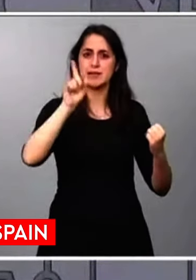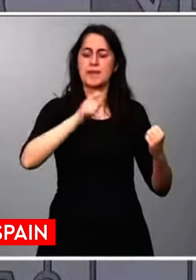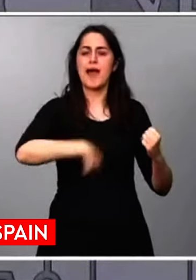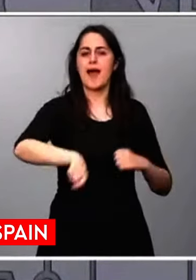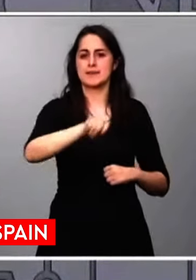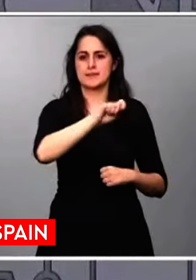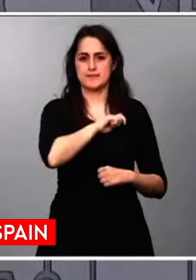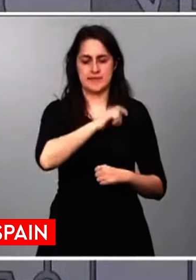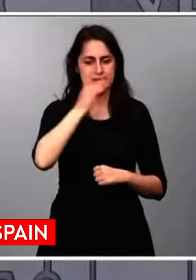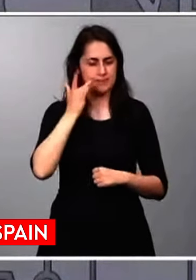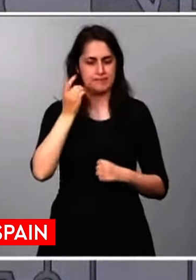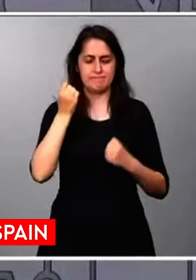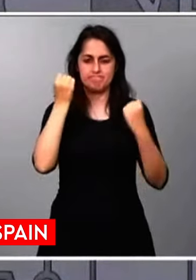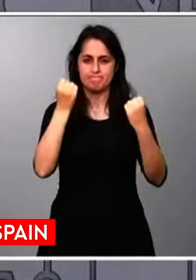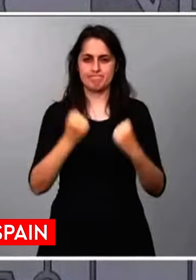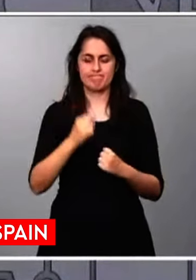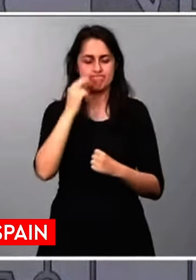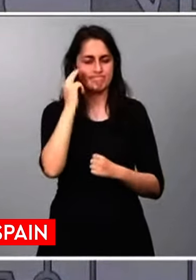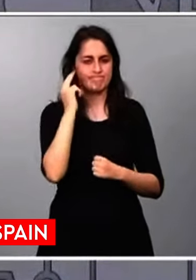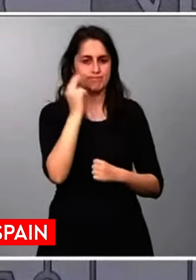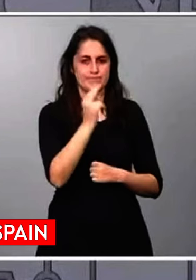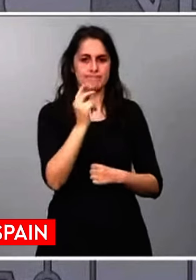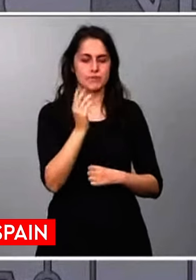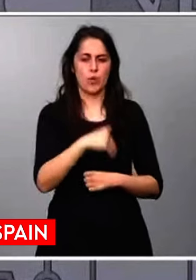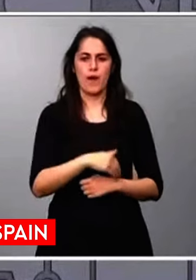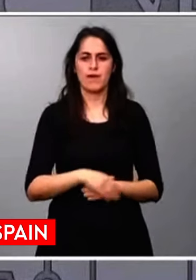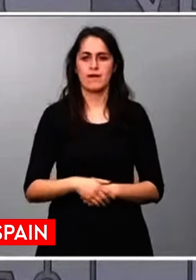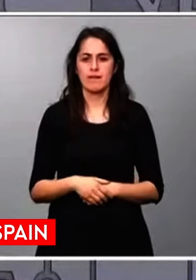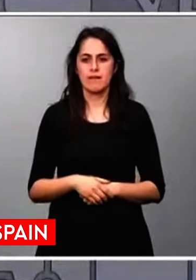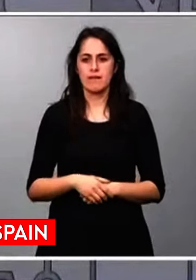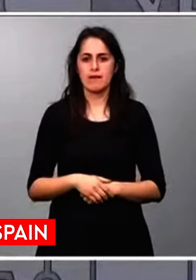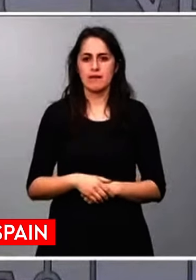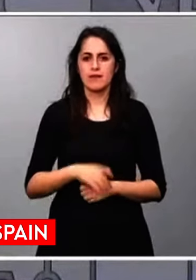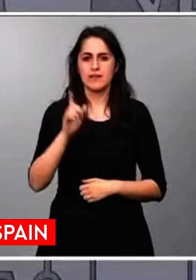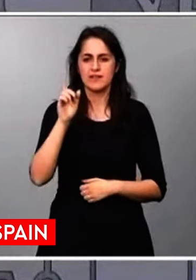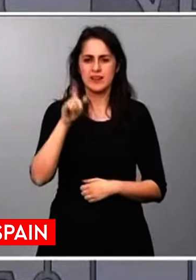Mutual respect and non-interference in internal affairs is an